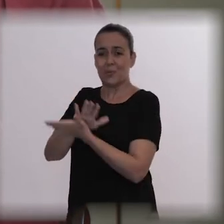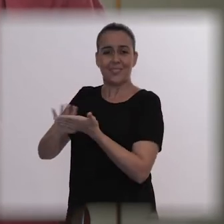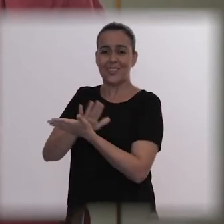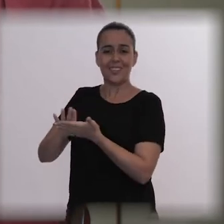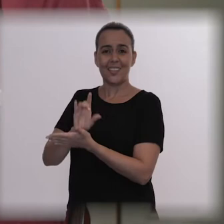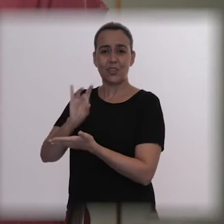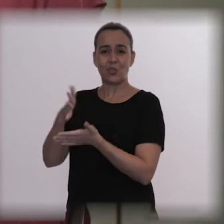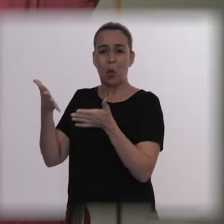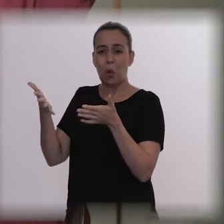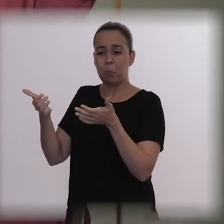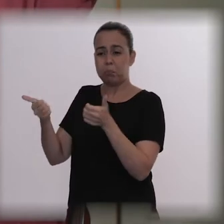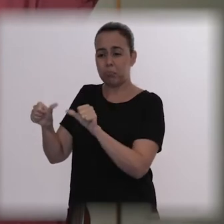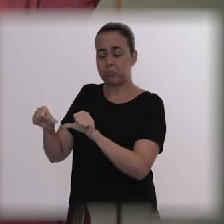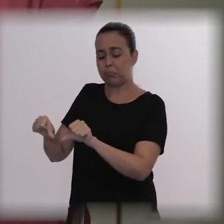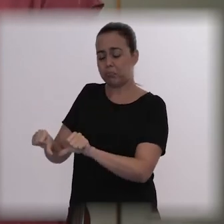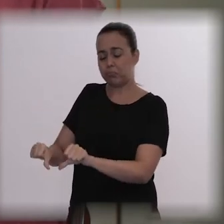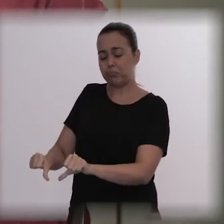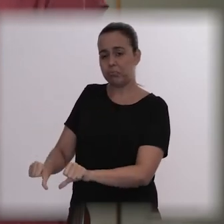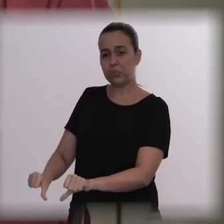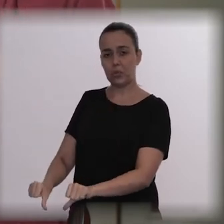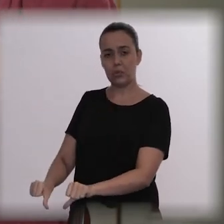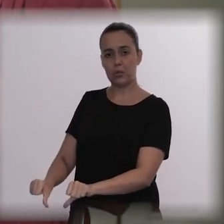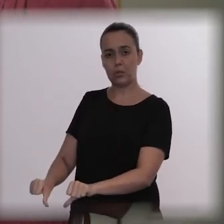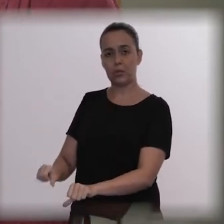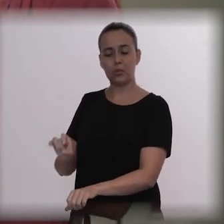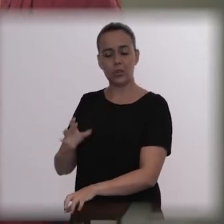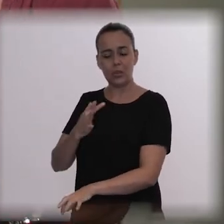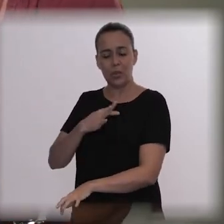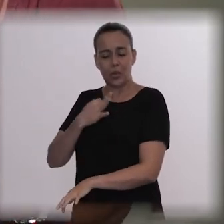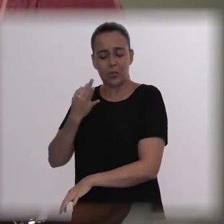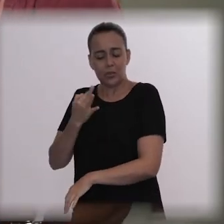So, it was painful to meet them and it was more comfortable not to meet them.